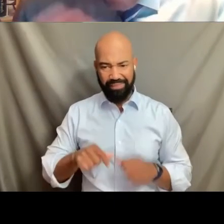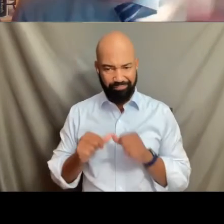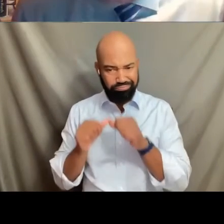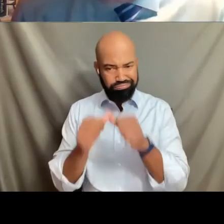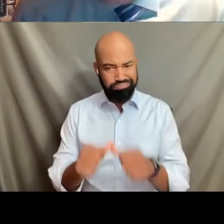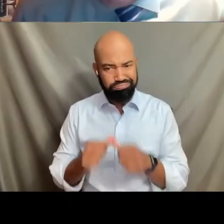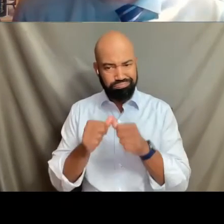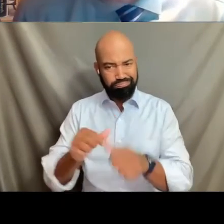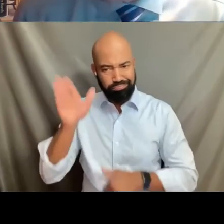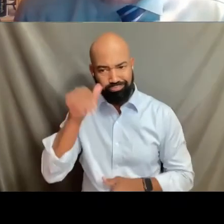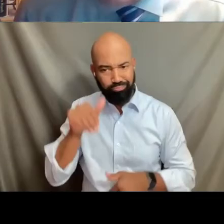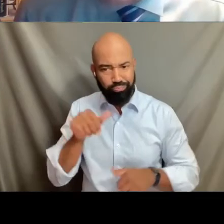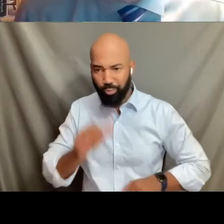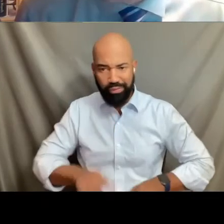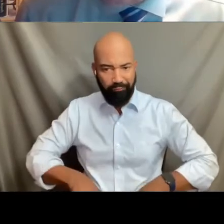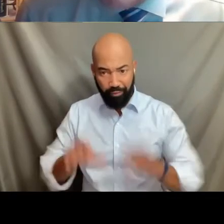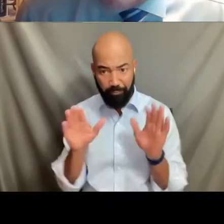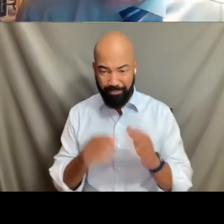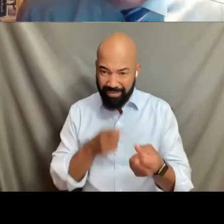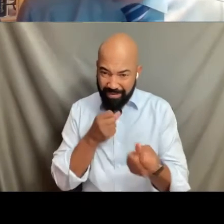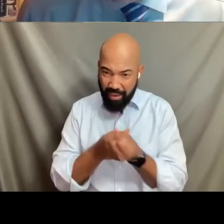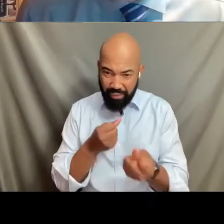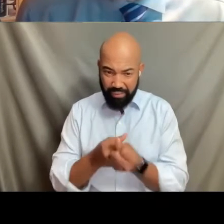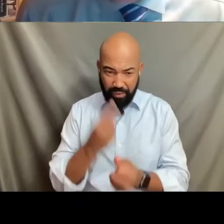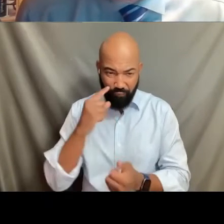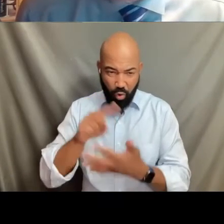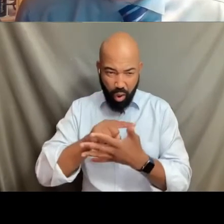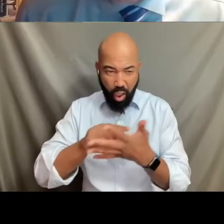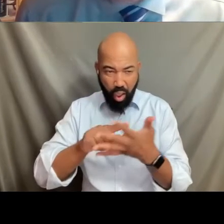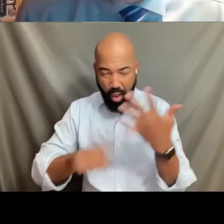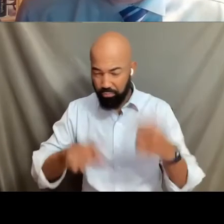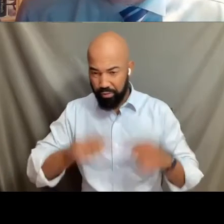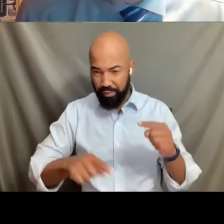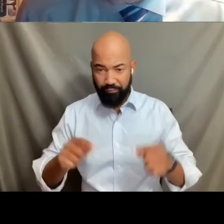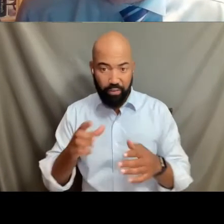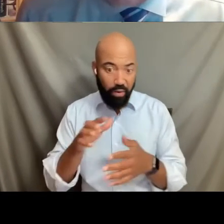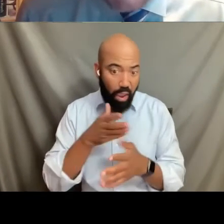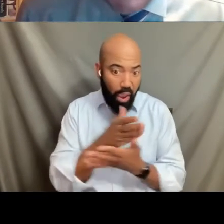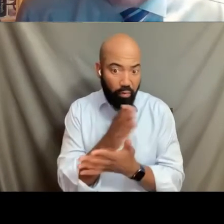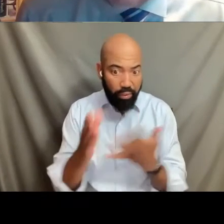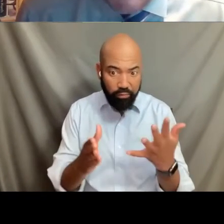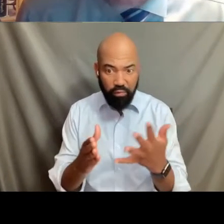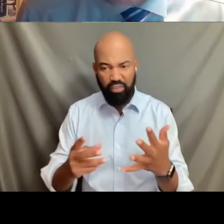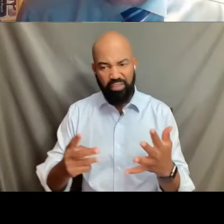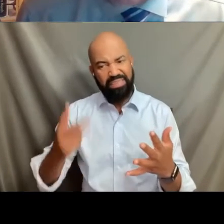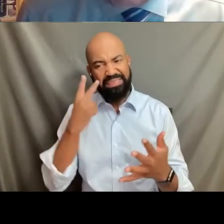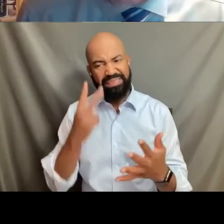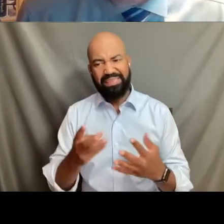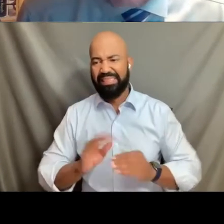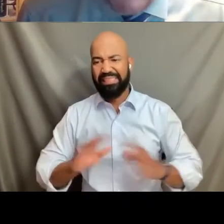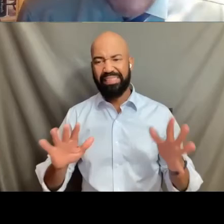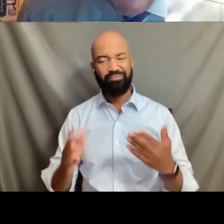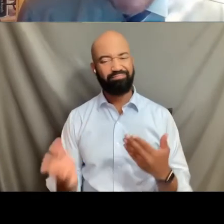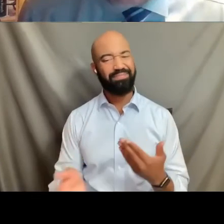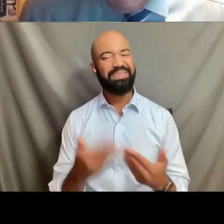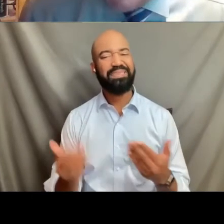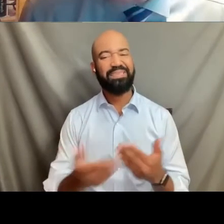in all of these areas is very easy as we have seen for fundamental rights to slip back in the opposite direction.